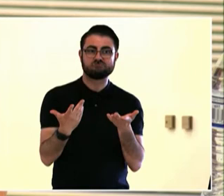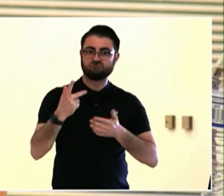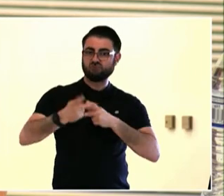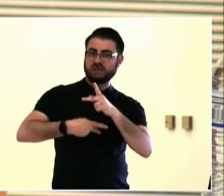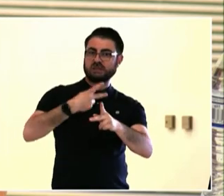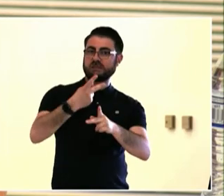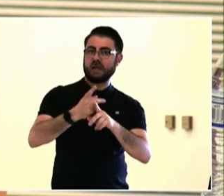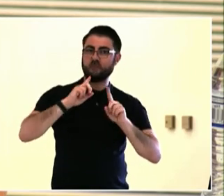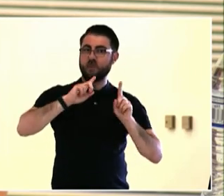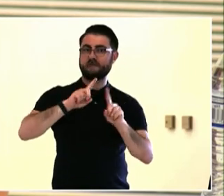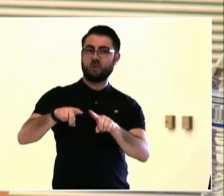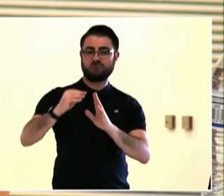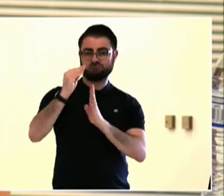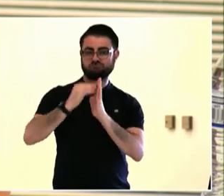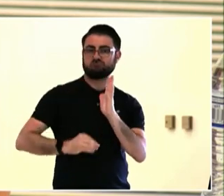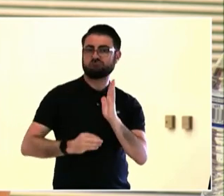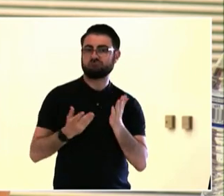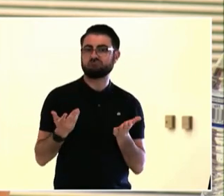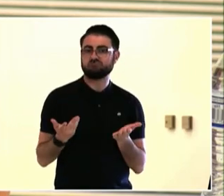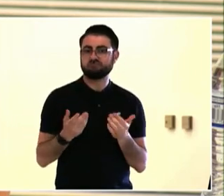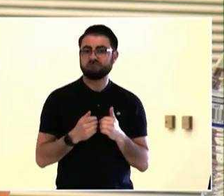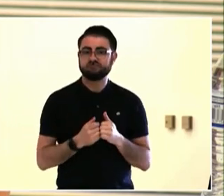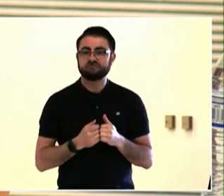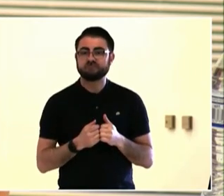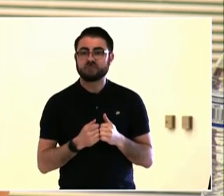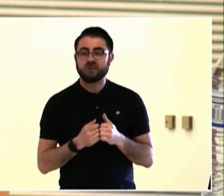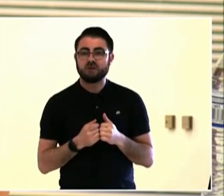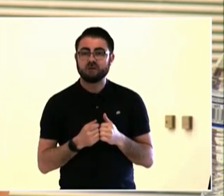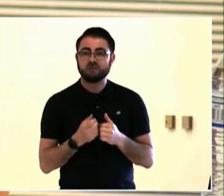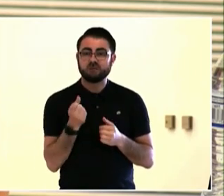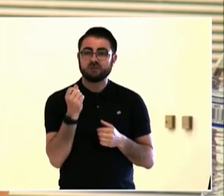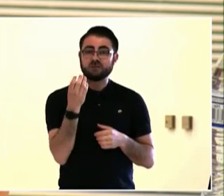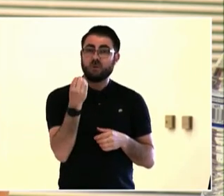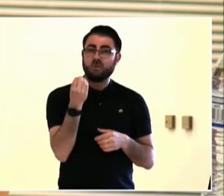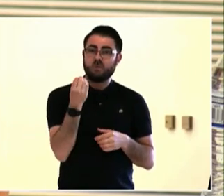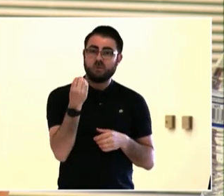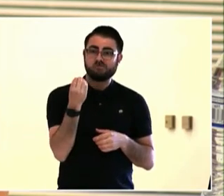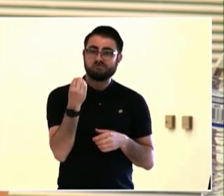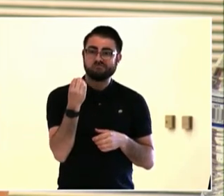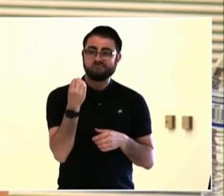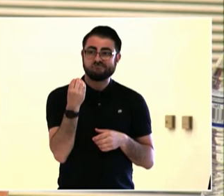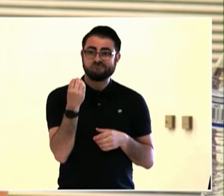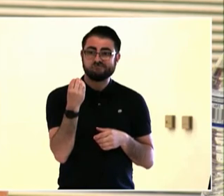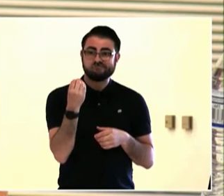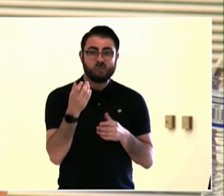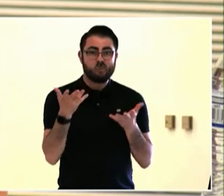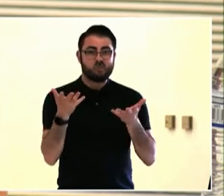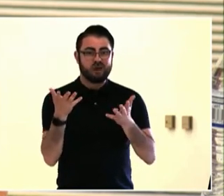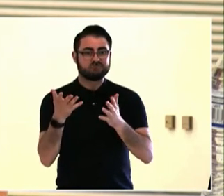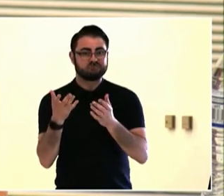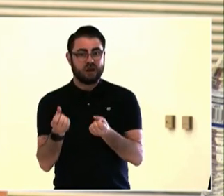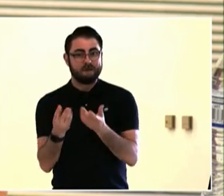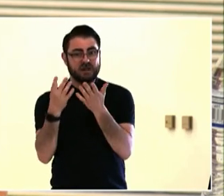So it's not just about, for example, collecting ideas or give me your opinion or something like that.